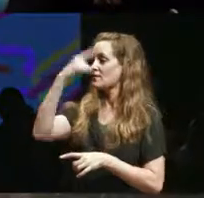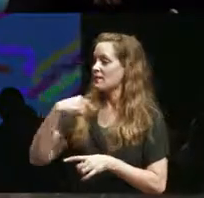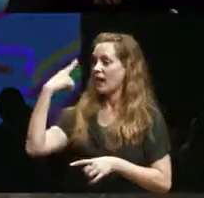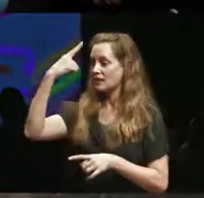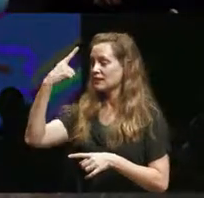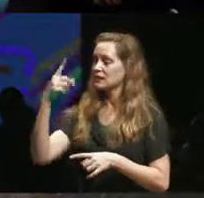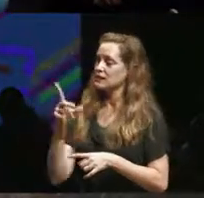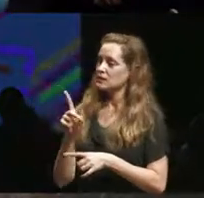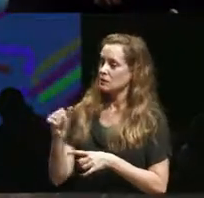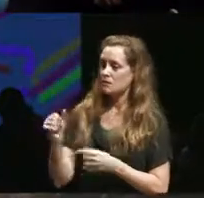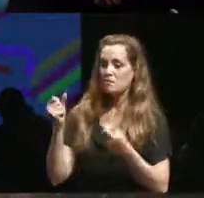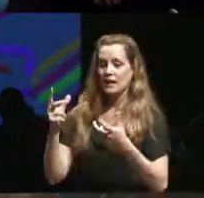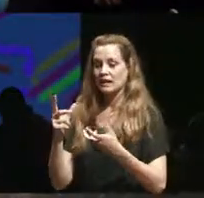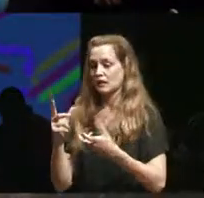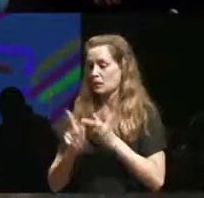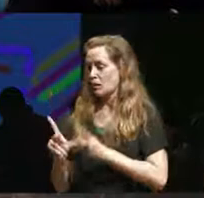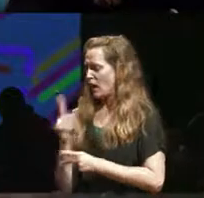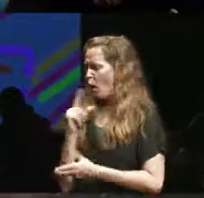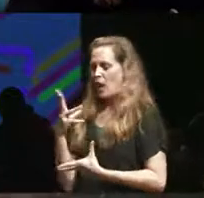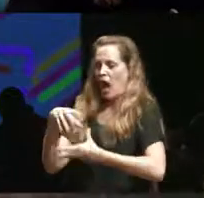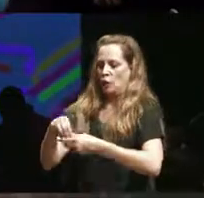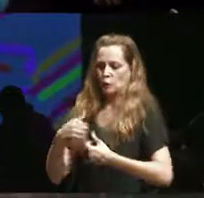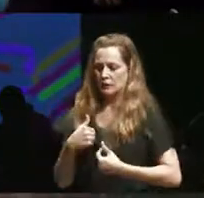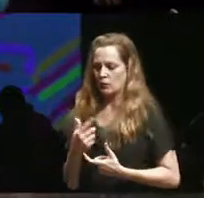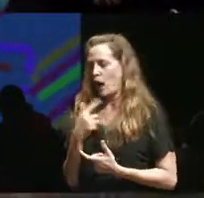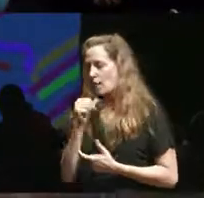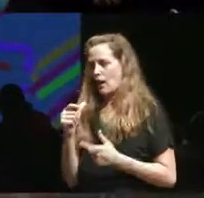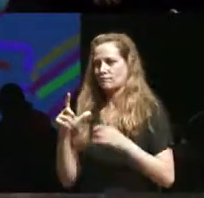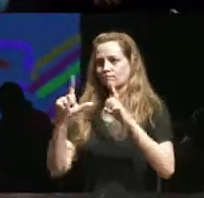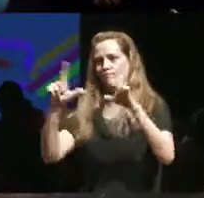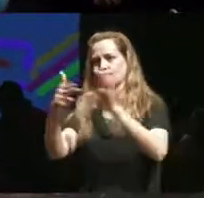lots of people don't think that they're part of it because it might the the